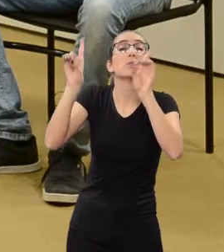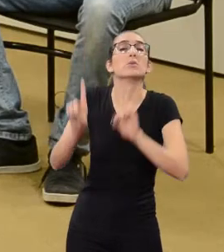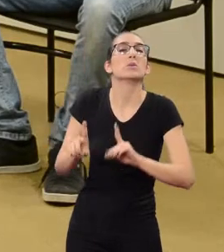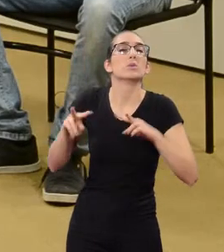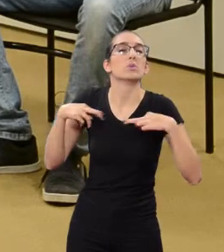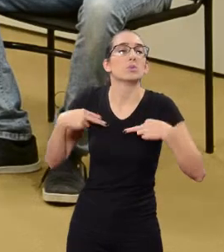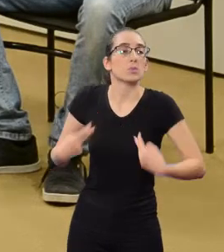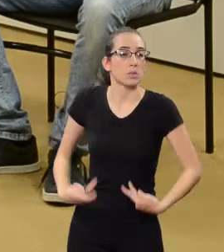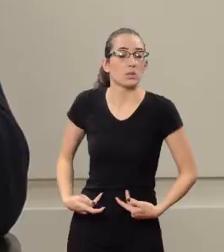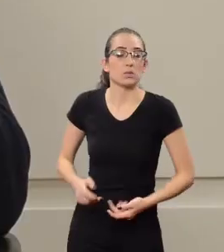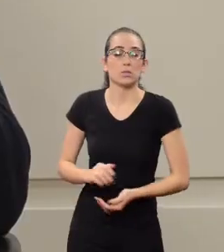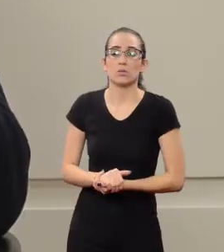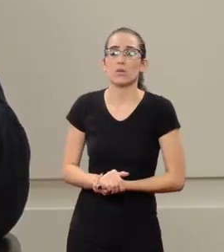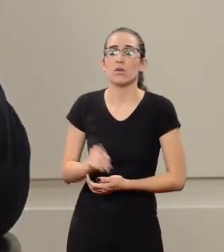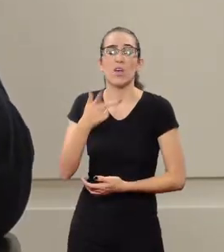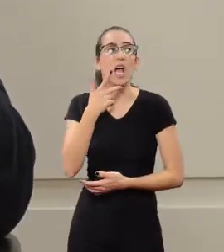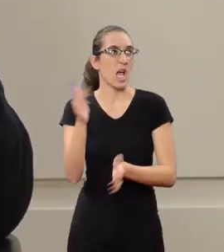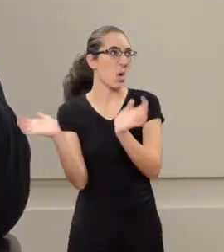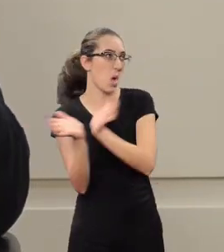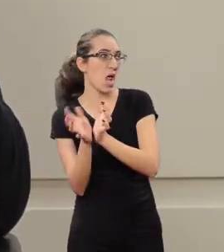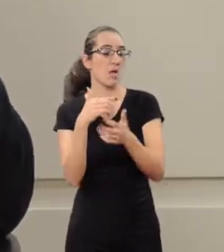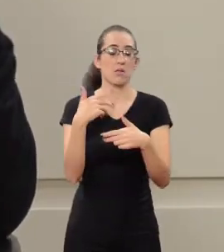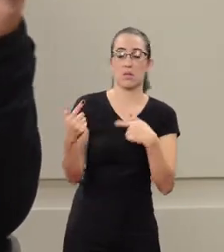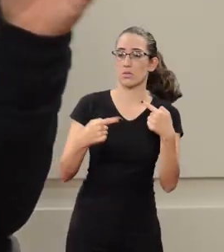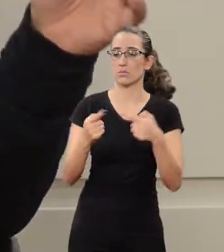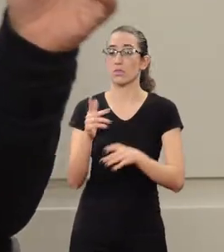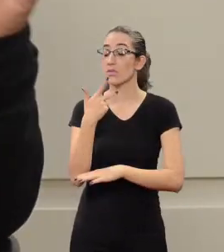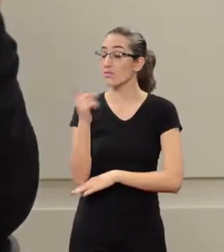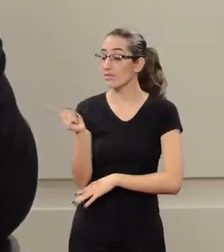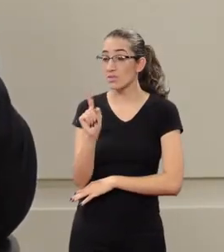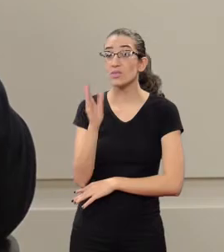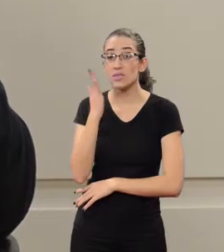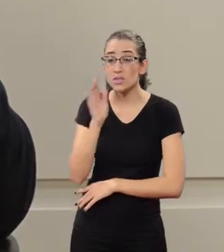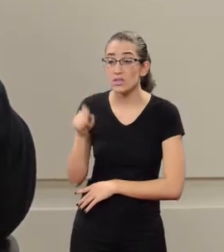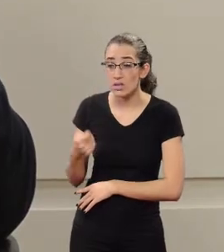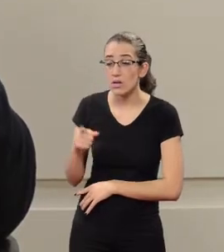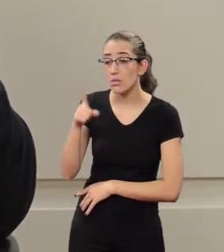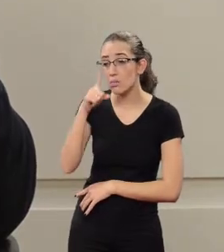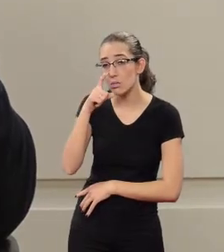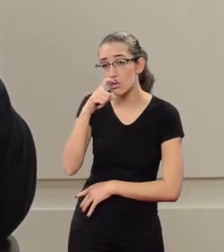Their answers were some classmates. I said, 'No, your parents'.